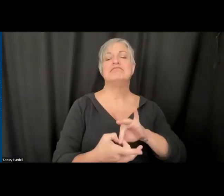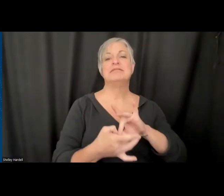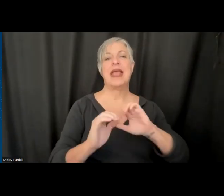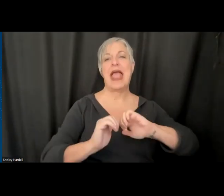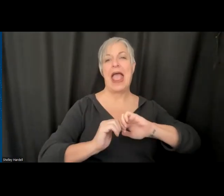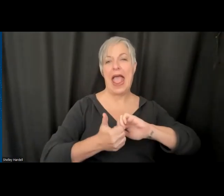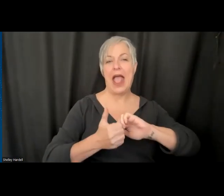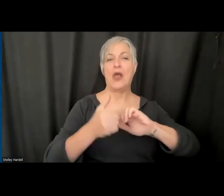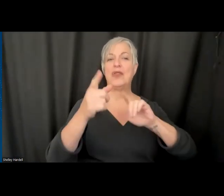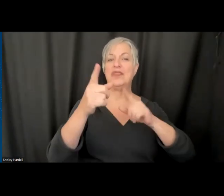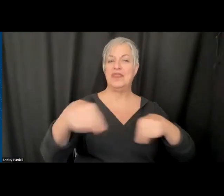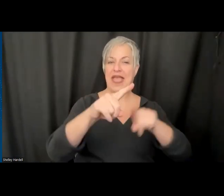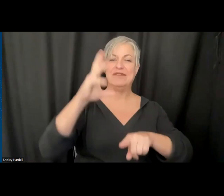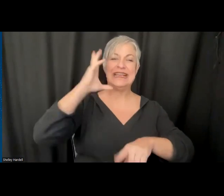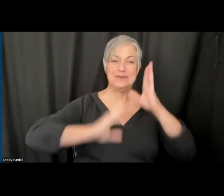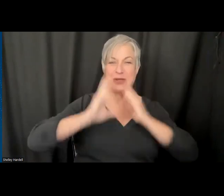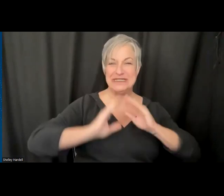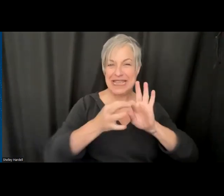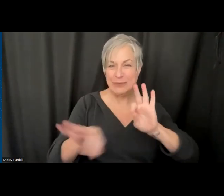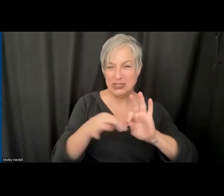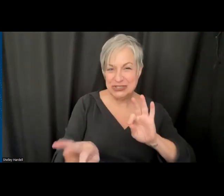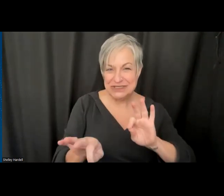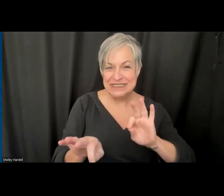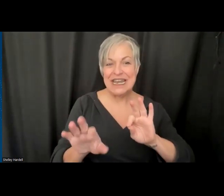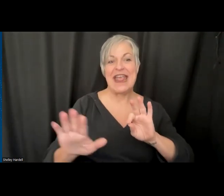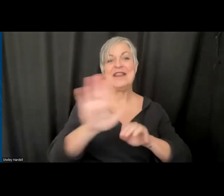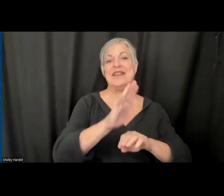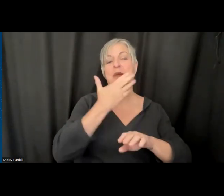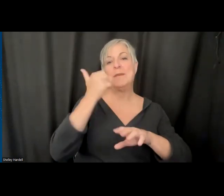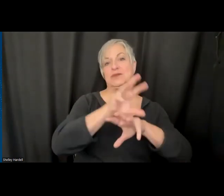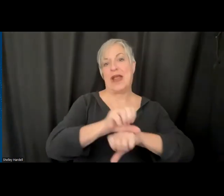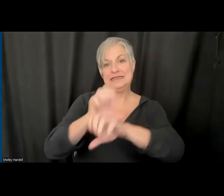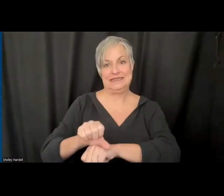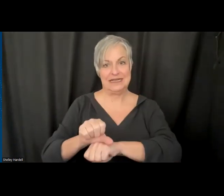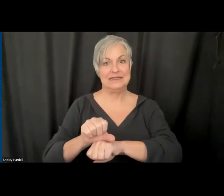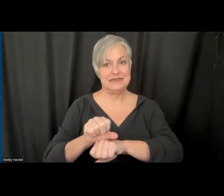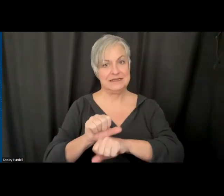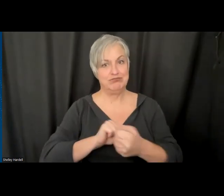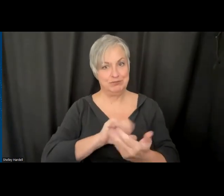have experienced captions in their best practices so far. So,